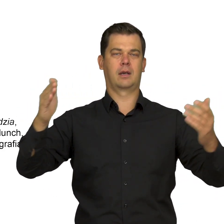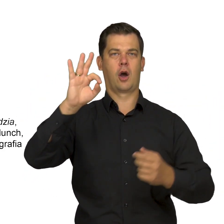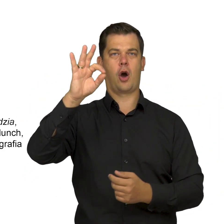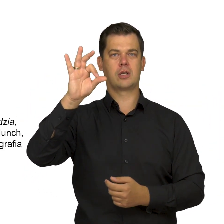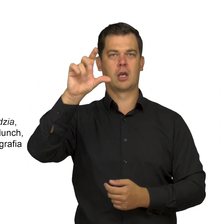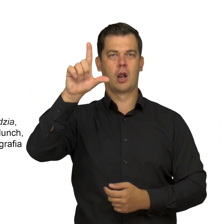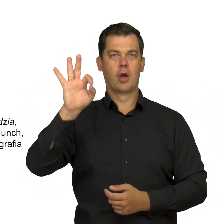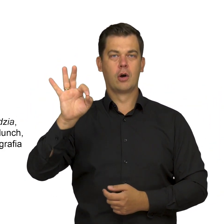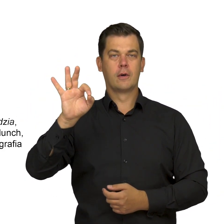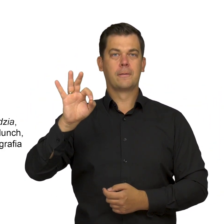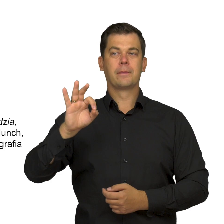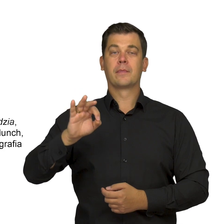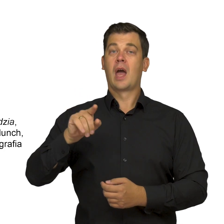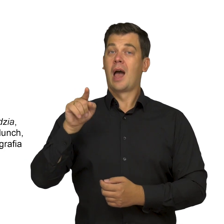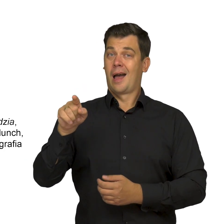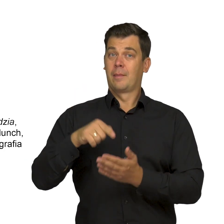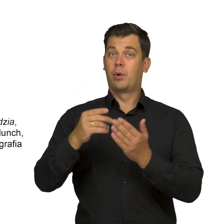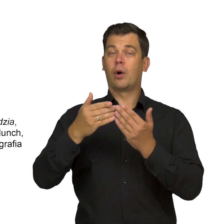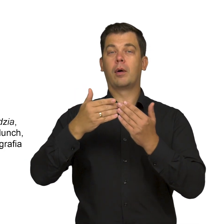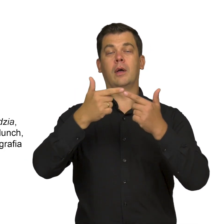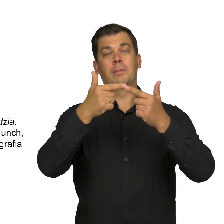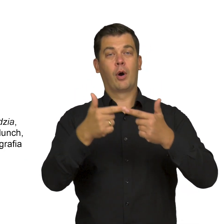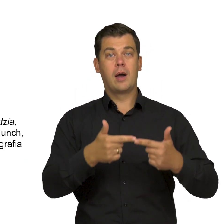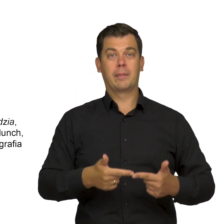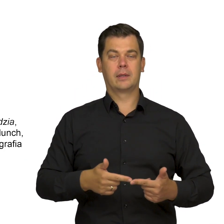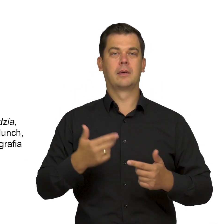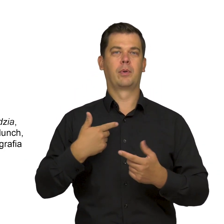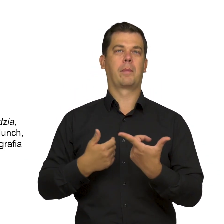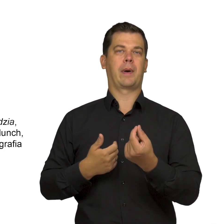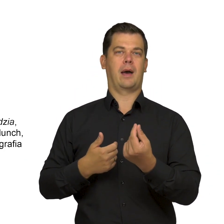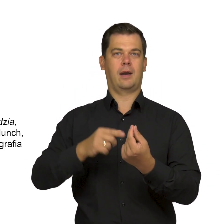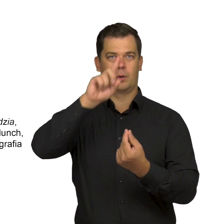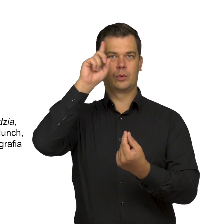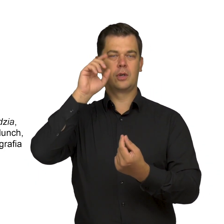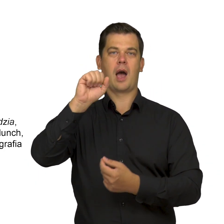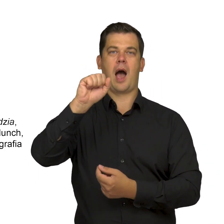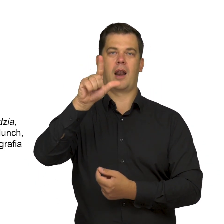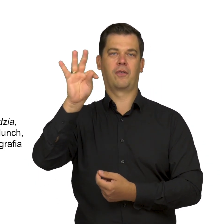The text tells a story of two people on an island, Alpha and Omega,